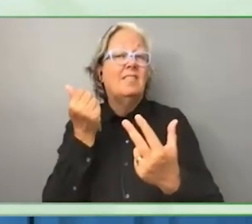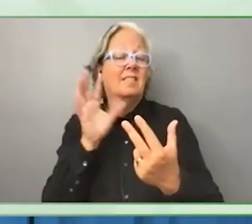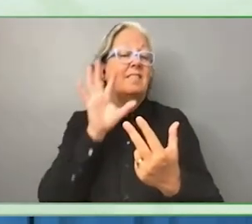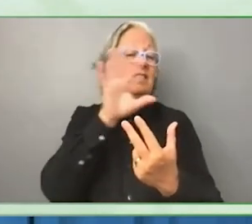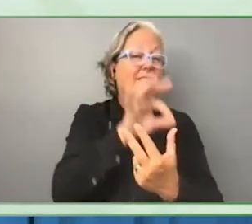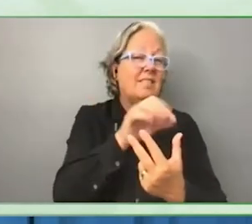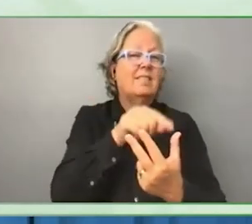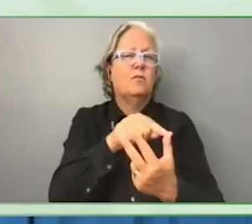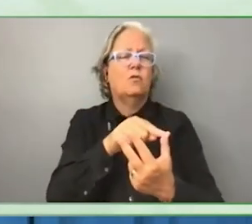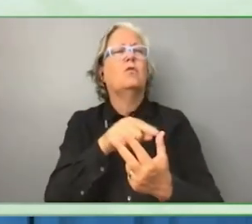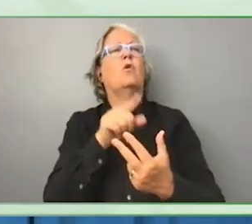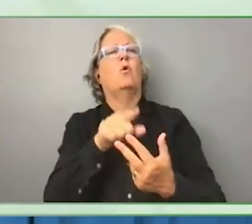programs.